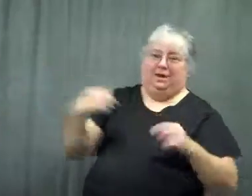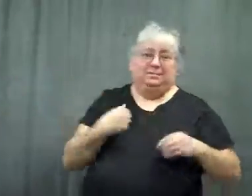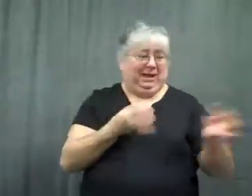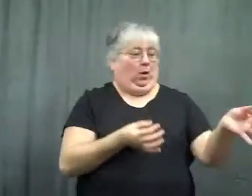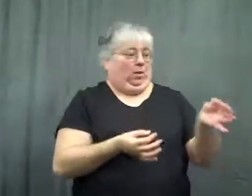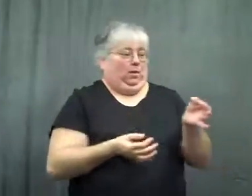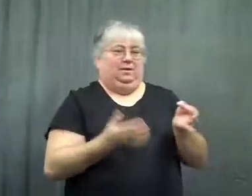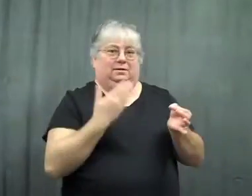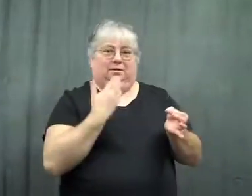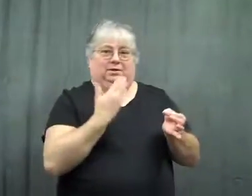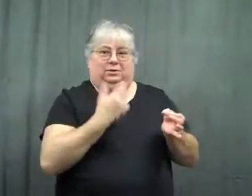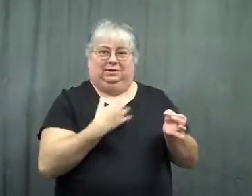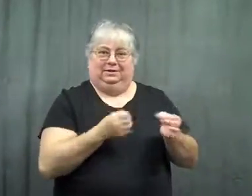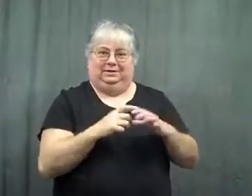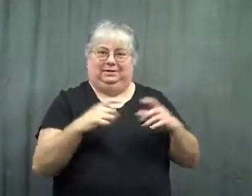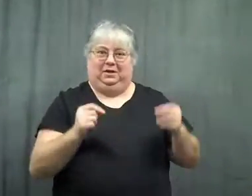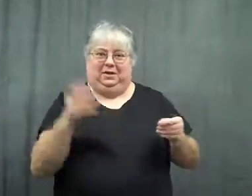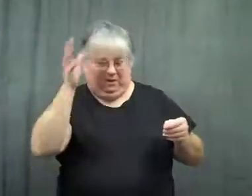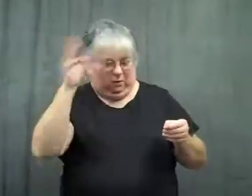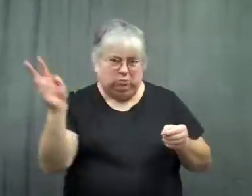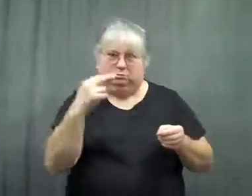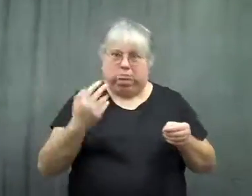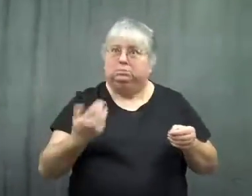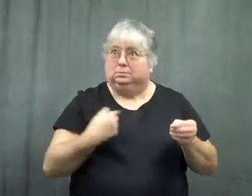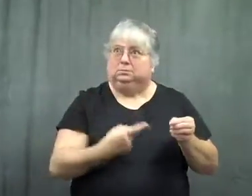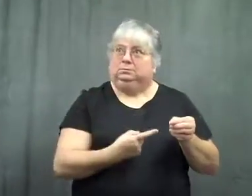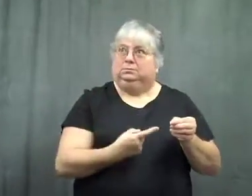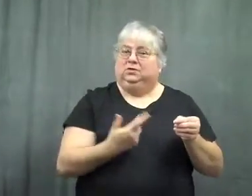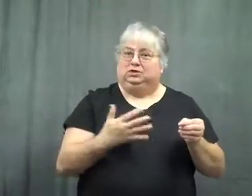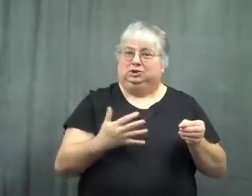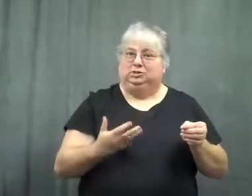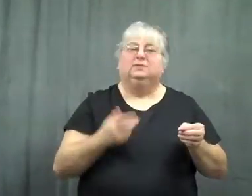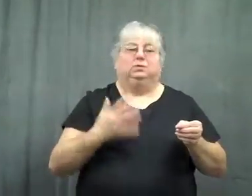I took it, and my father looked at me. I said, "I've got it."